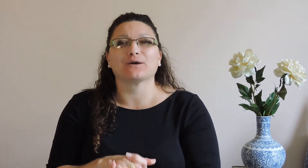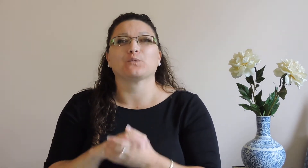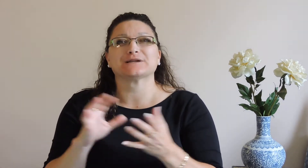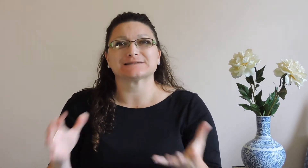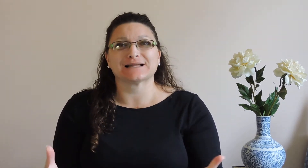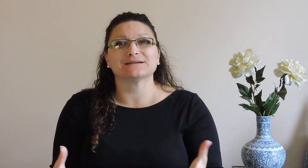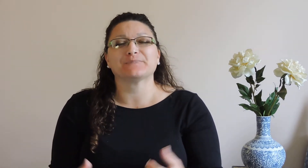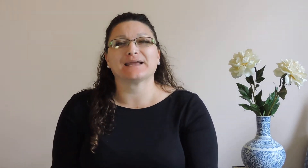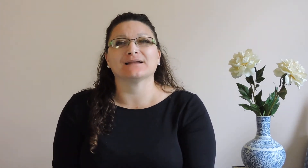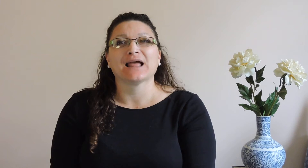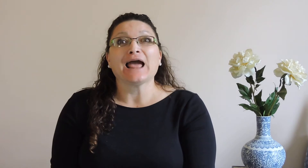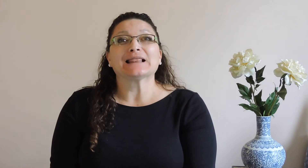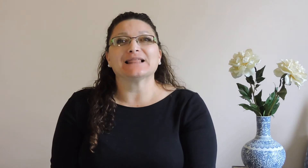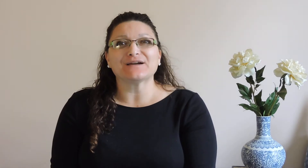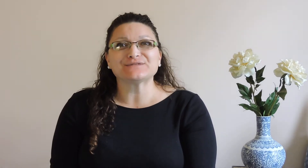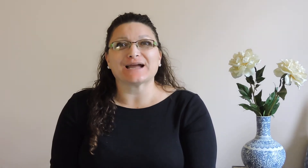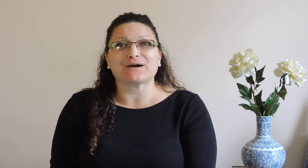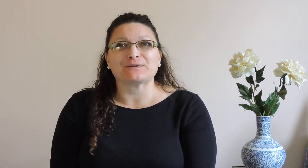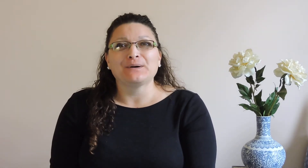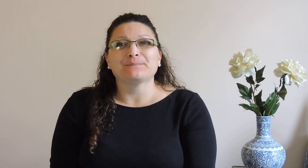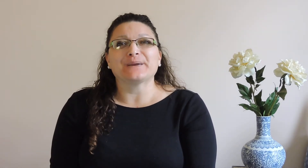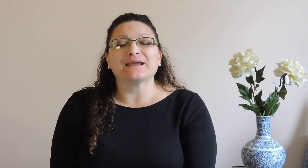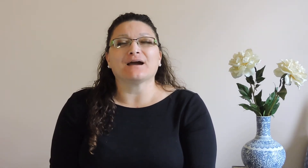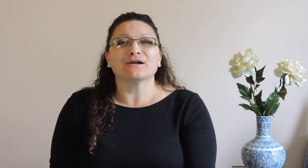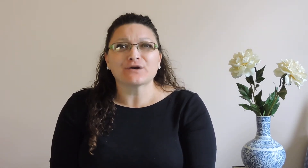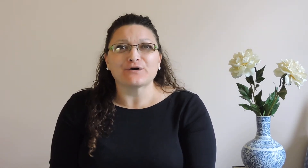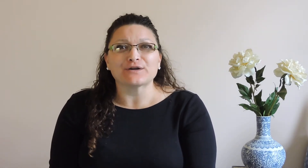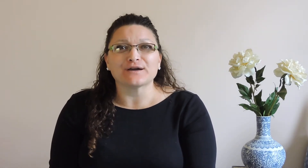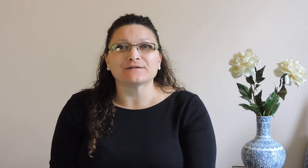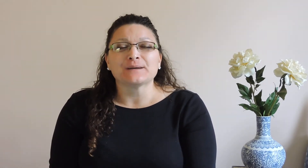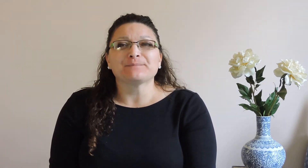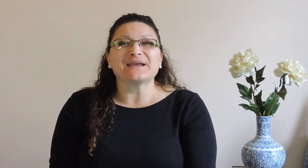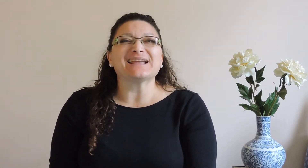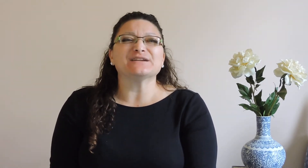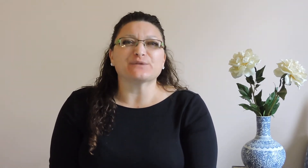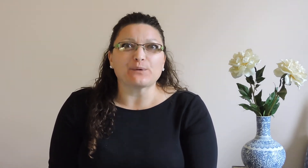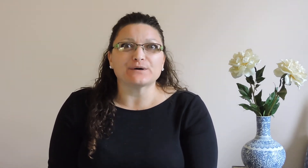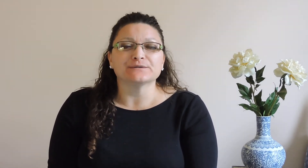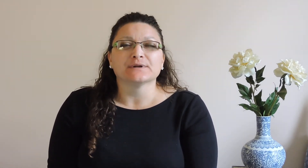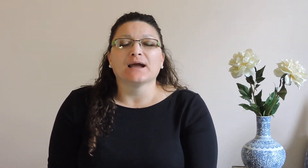what it's like being left out, being unheard of, being ignored